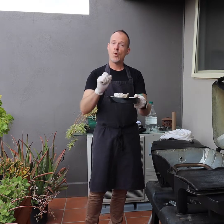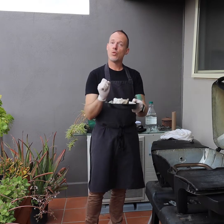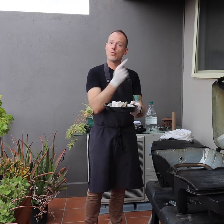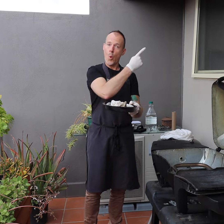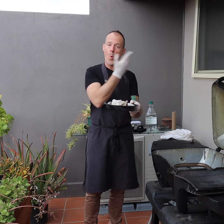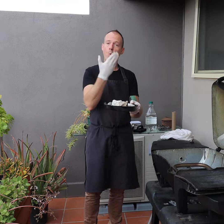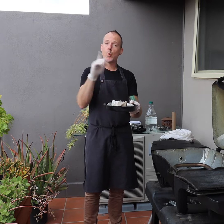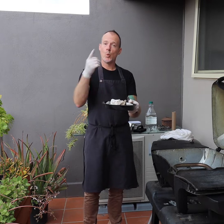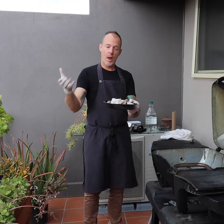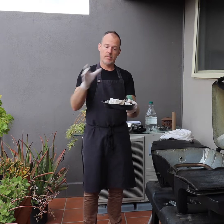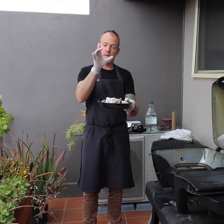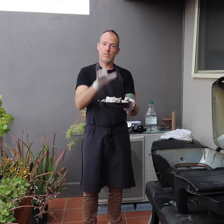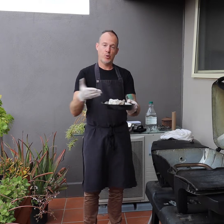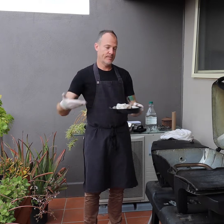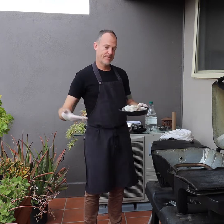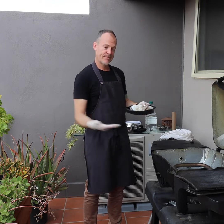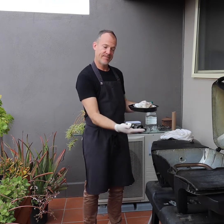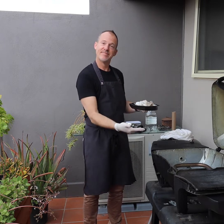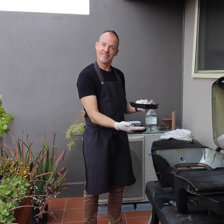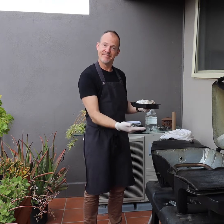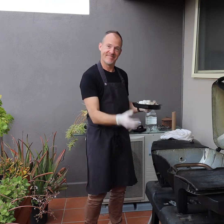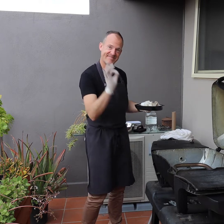Now throw away the old grease tray and replace it with a new one.